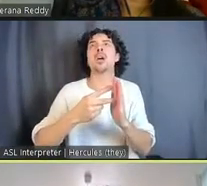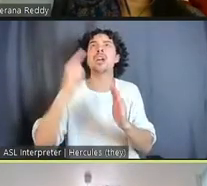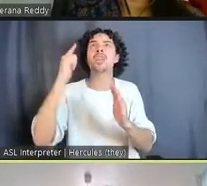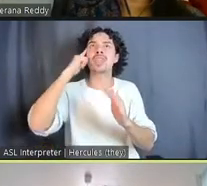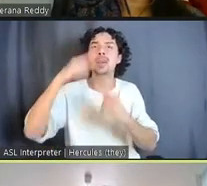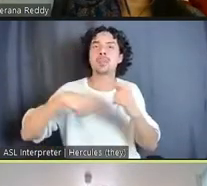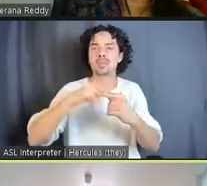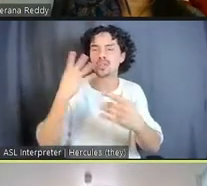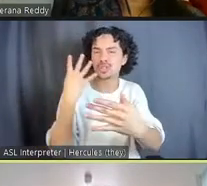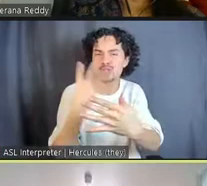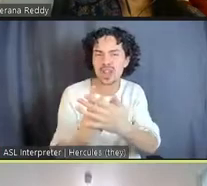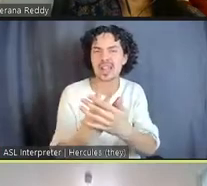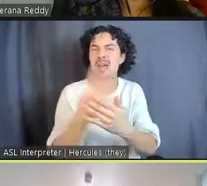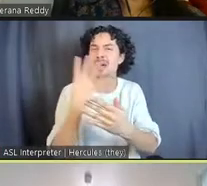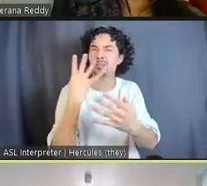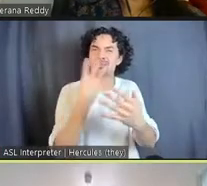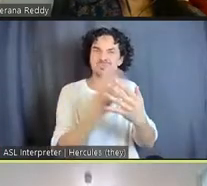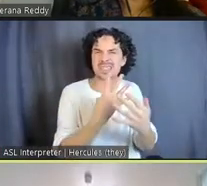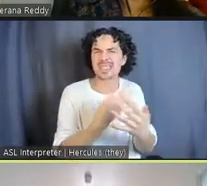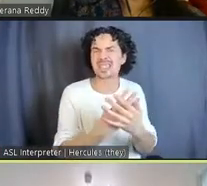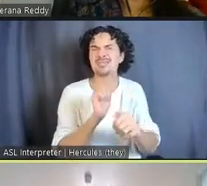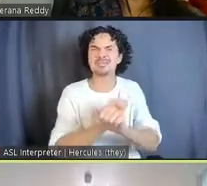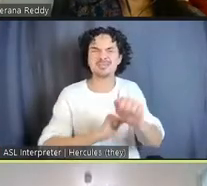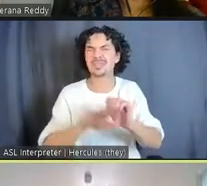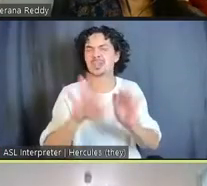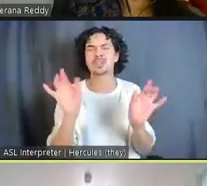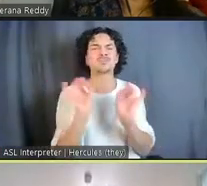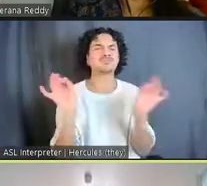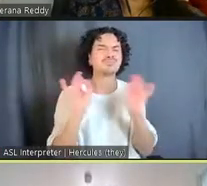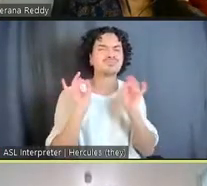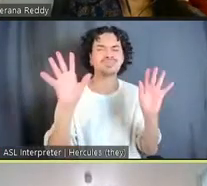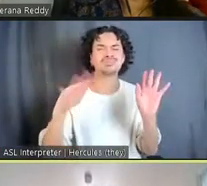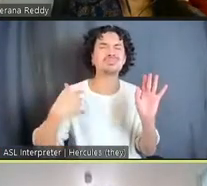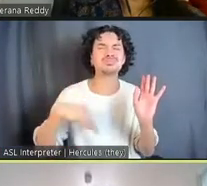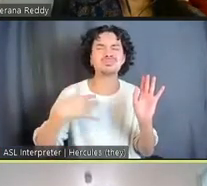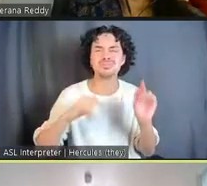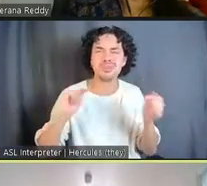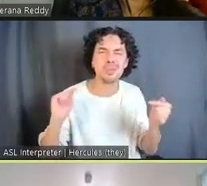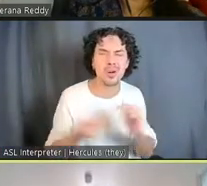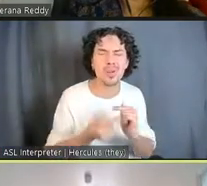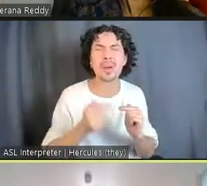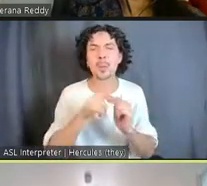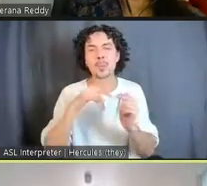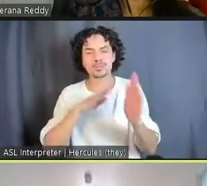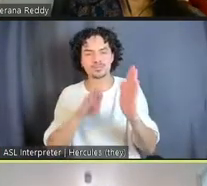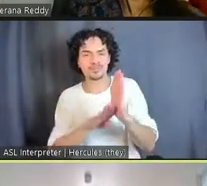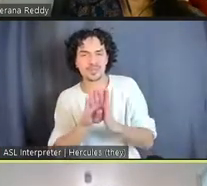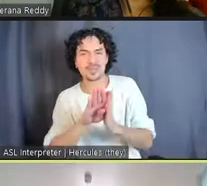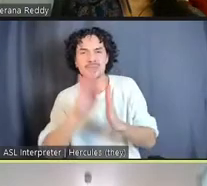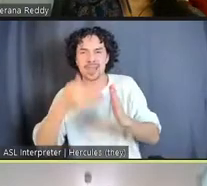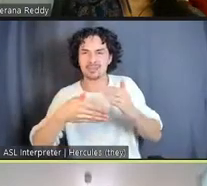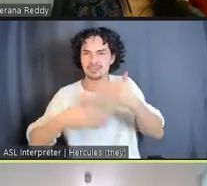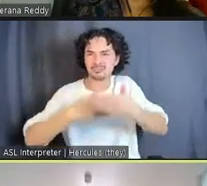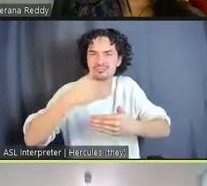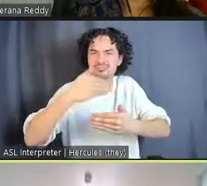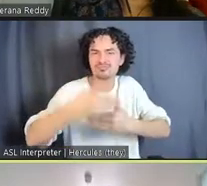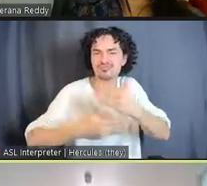done. But our process we call the concept development process, engages anyone that has a stake in the project.